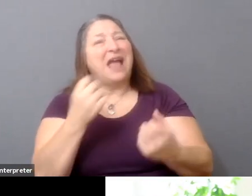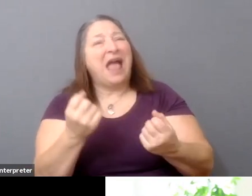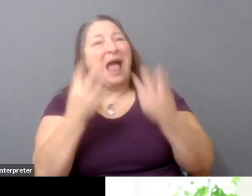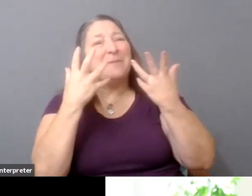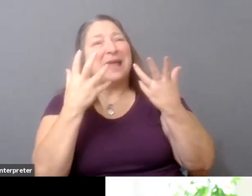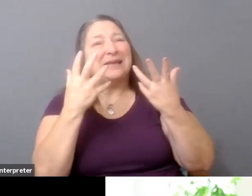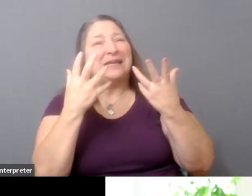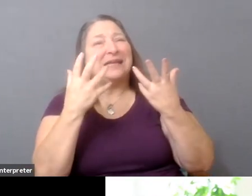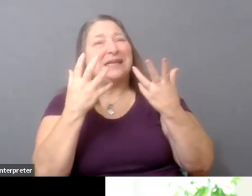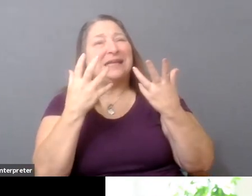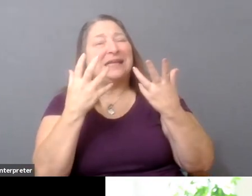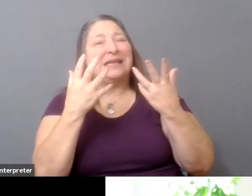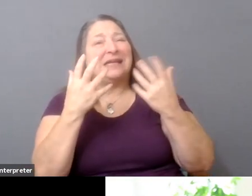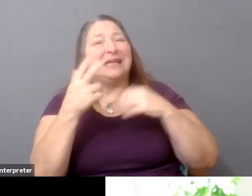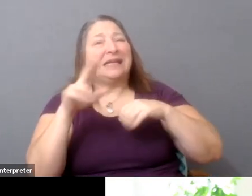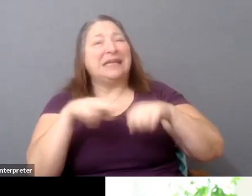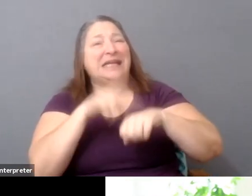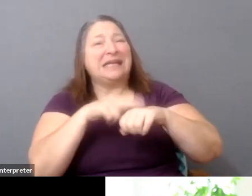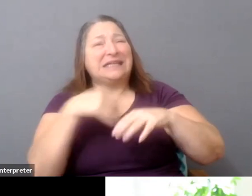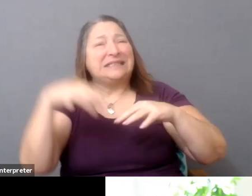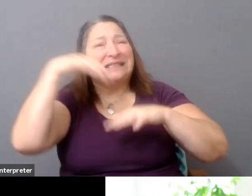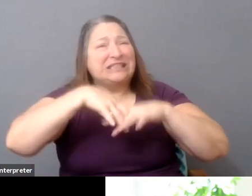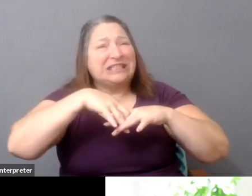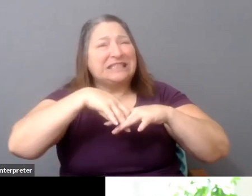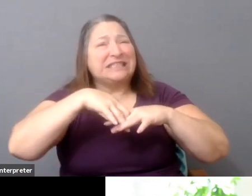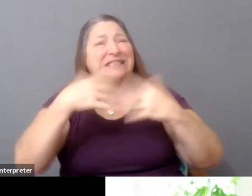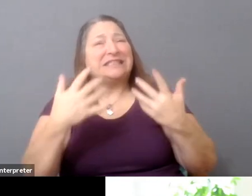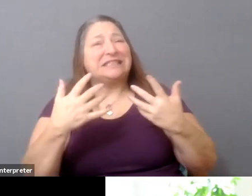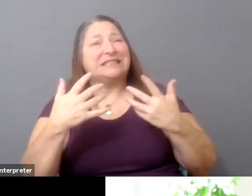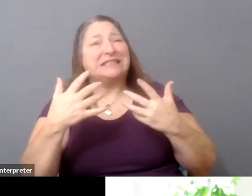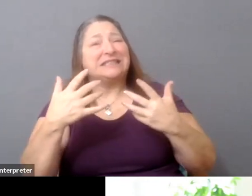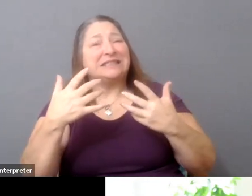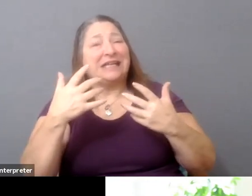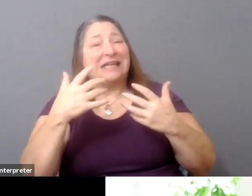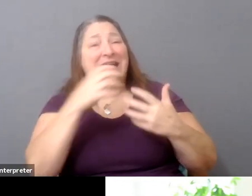executives do we have looking at films to release? Because, you know, I think of myself